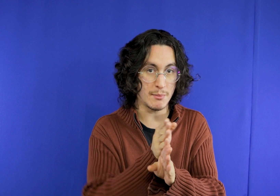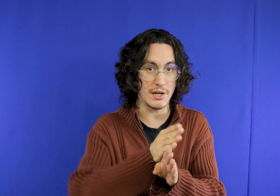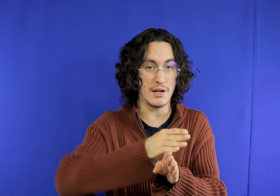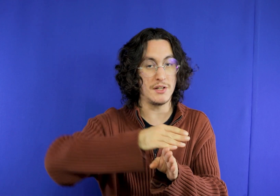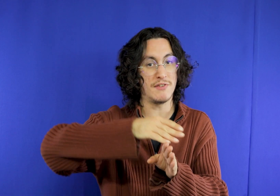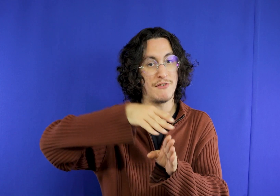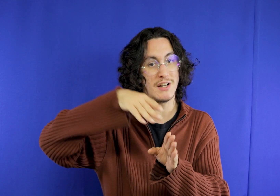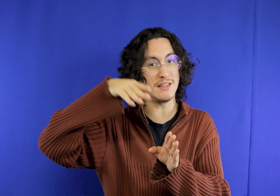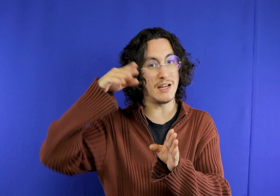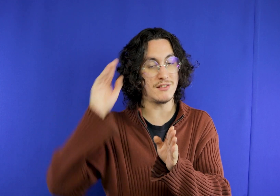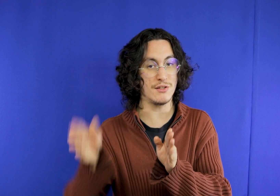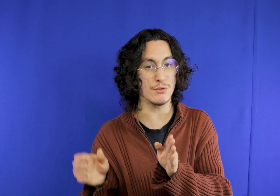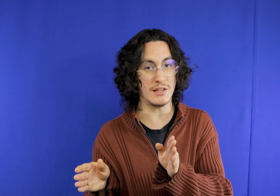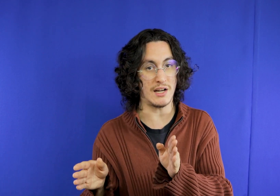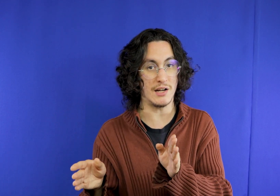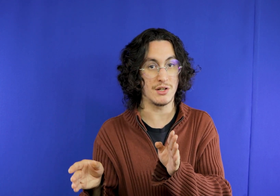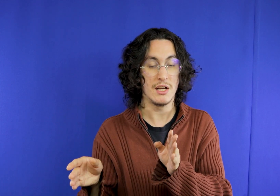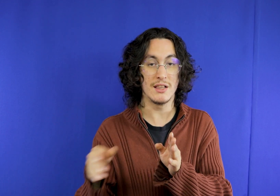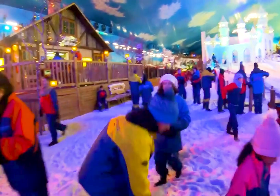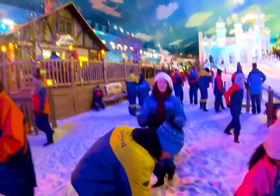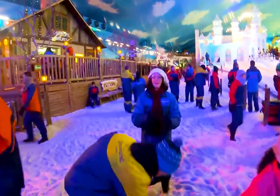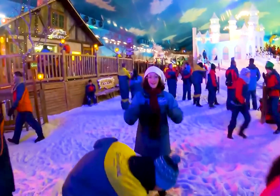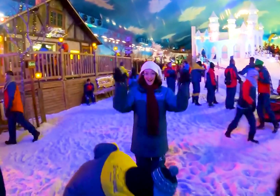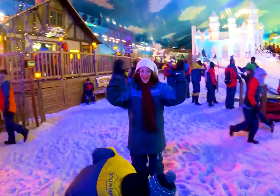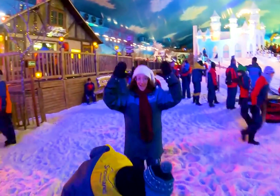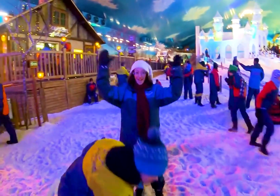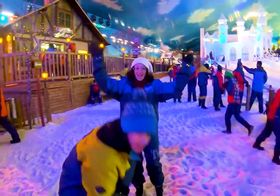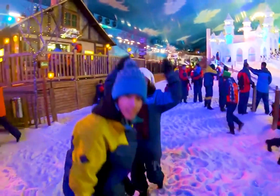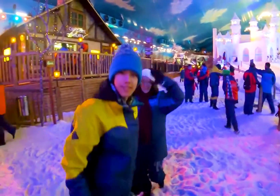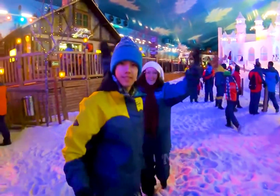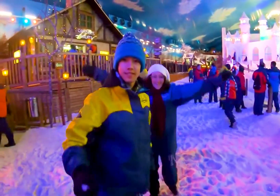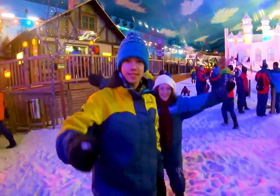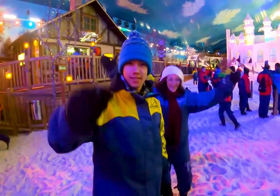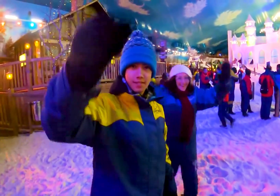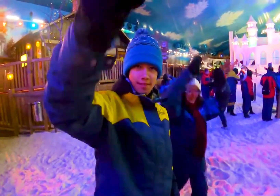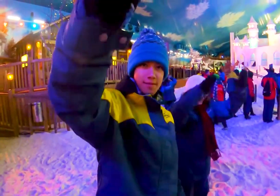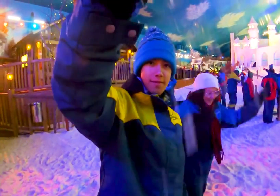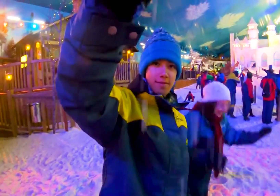10 am and stay until 5:00 pm in the new ones there is a lot if you want to